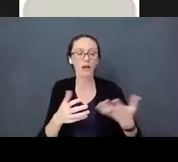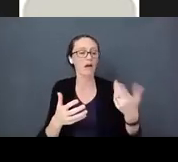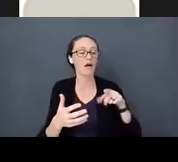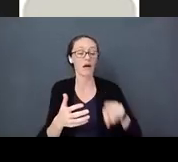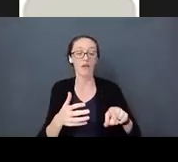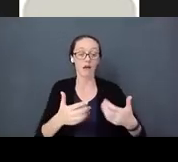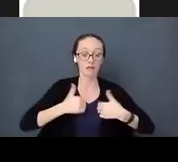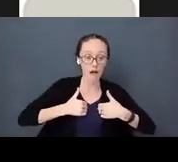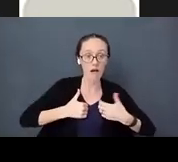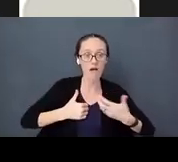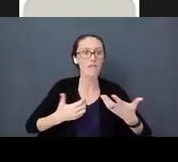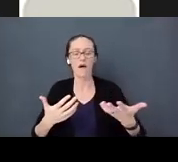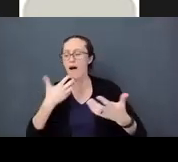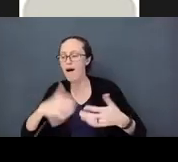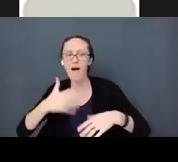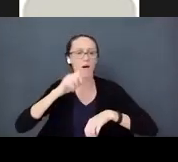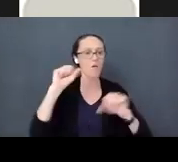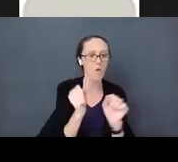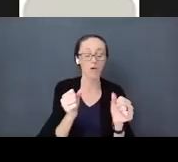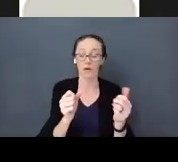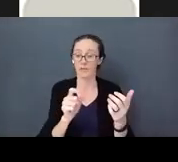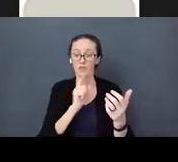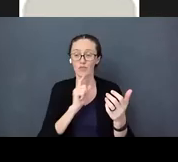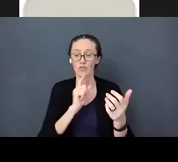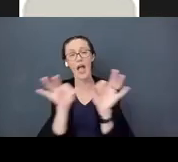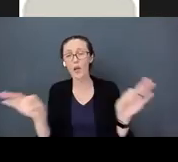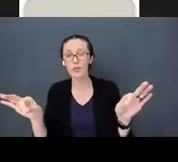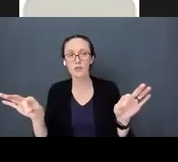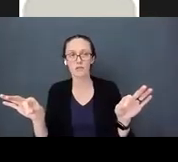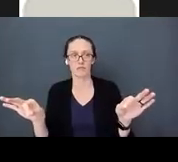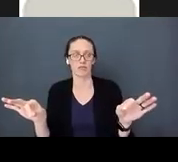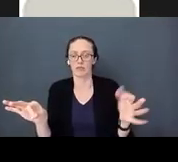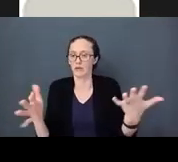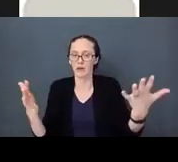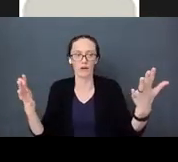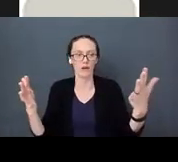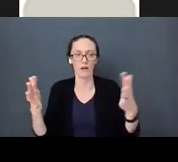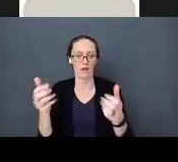The language is never ending, but we tend to get in ruts where we tend to say one thing. That's it,